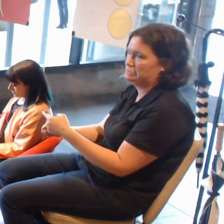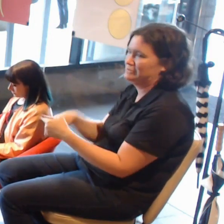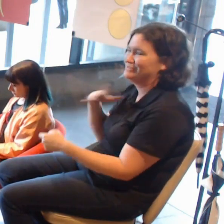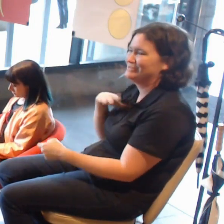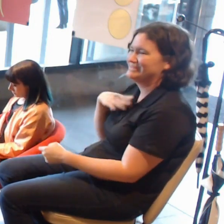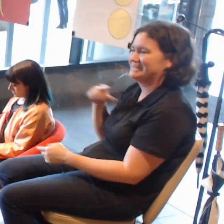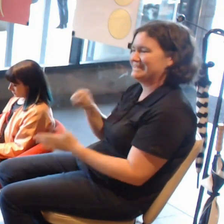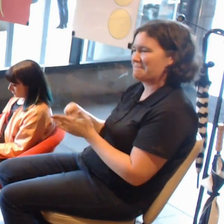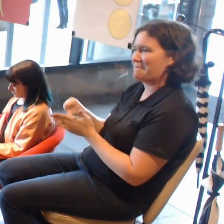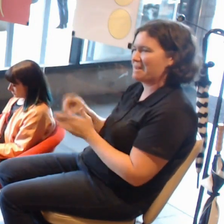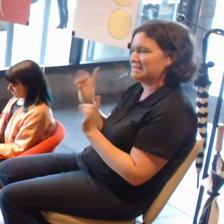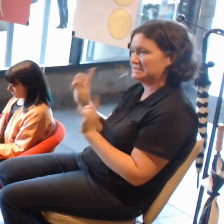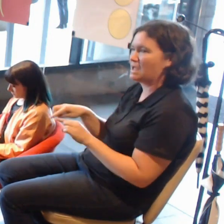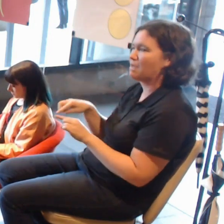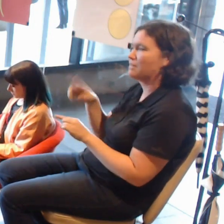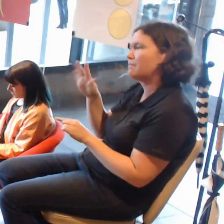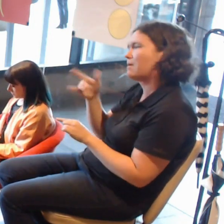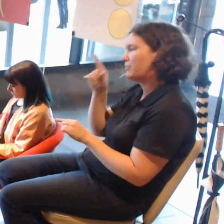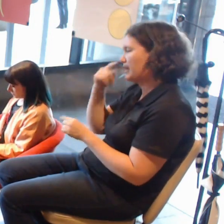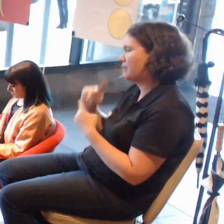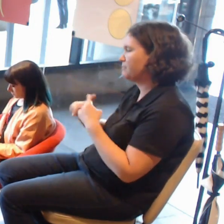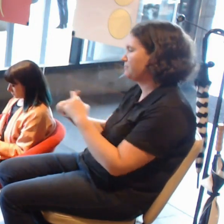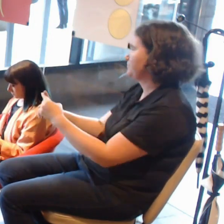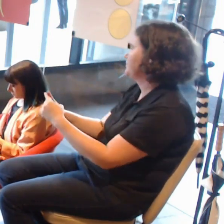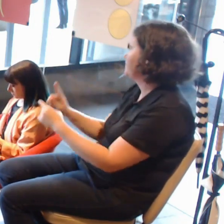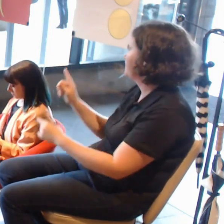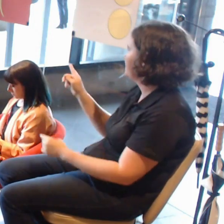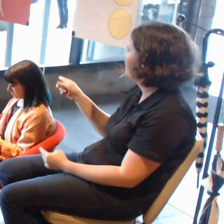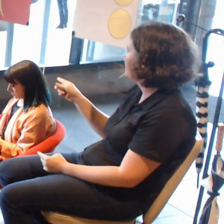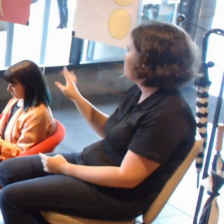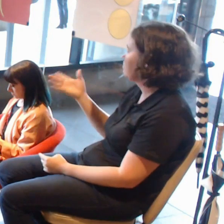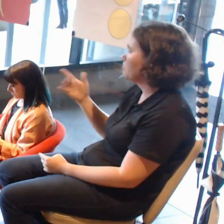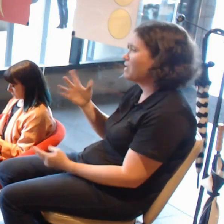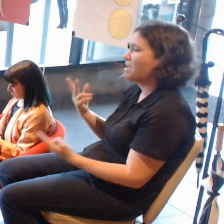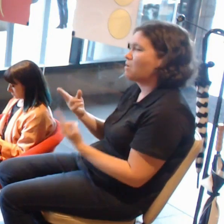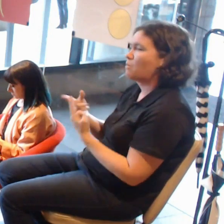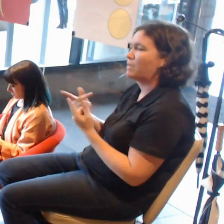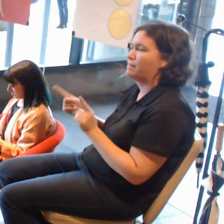What about teaming up with tech companies and getting sponsorship?